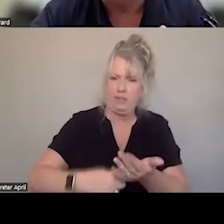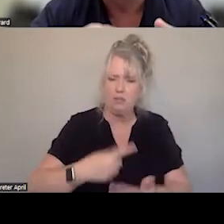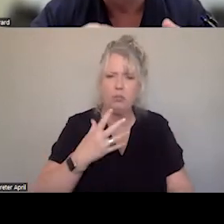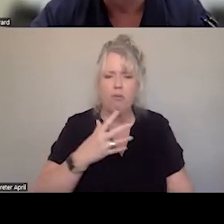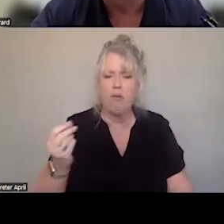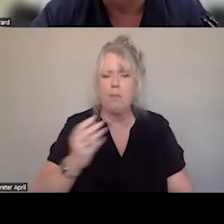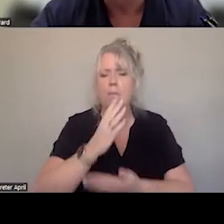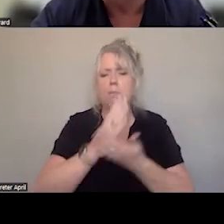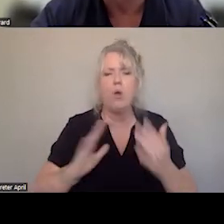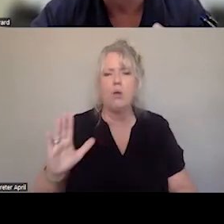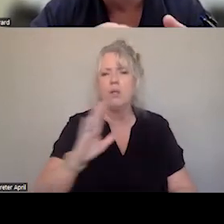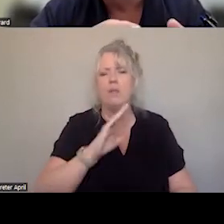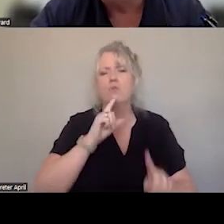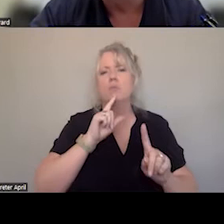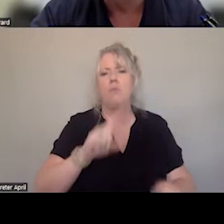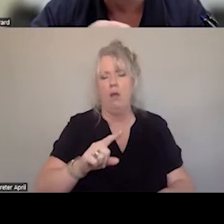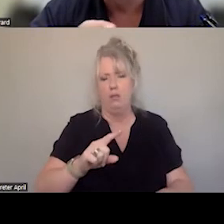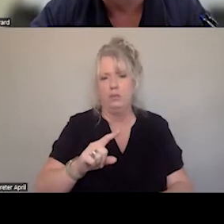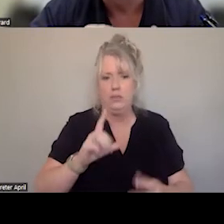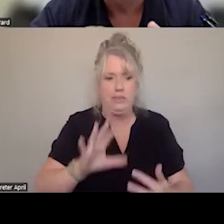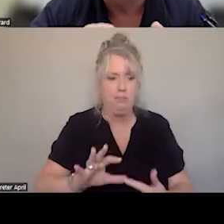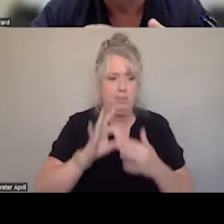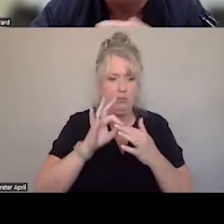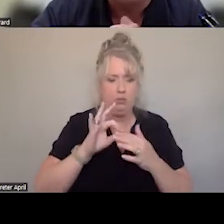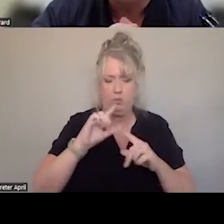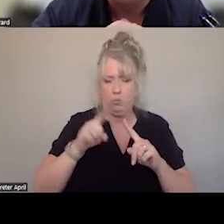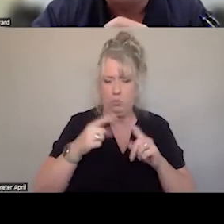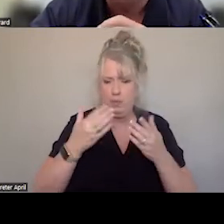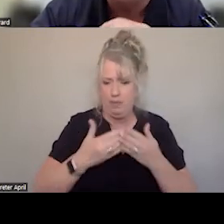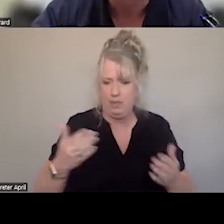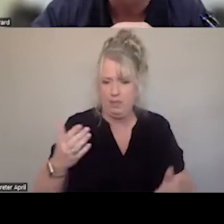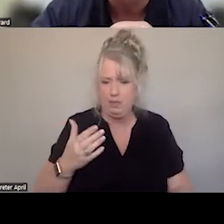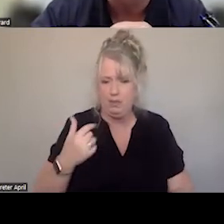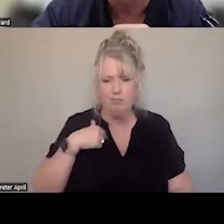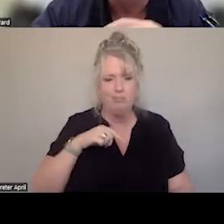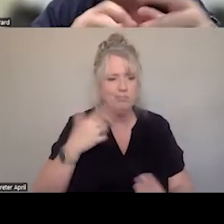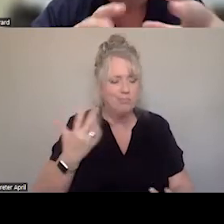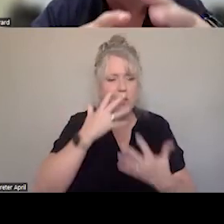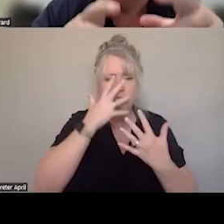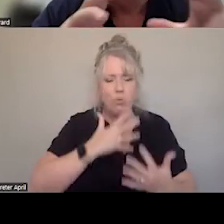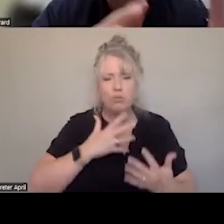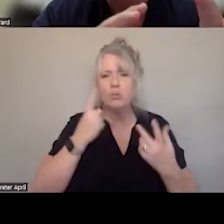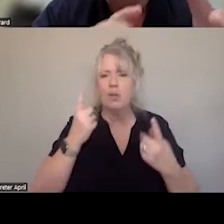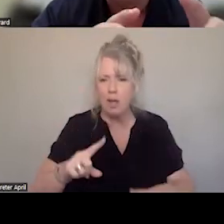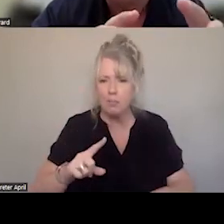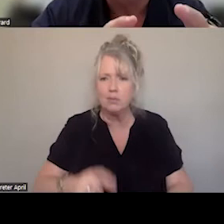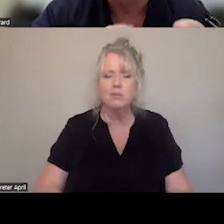YOUR RESPONSE MODEL, ESPECIALLY WHEN THINGS TAKE, AN UNFORTUNATE TURN. SO, WHEN WE THINK ABOUT